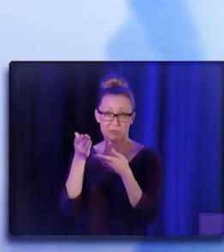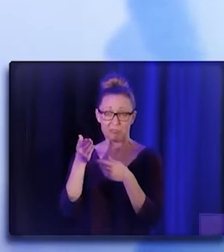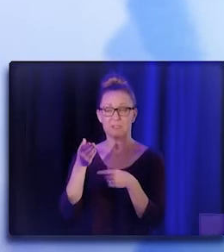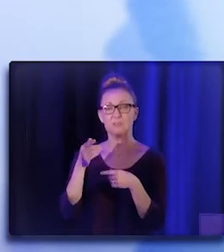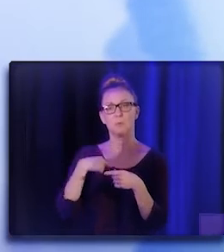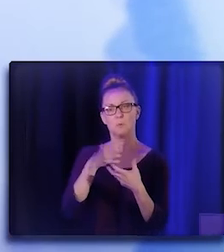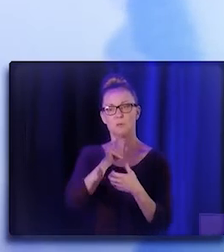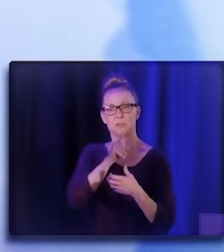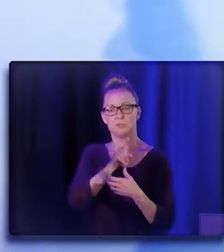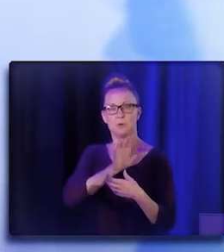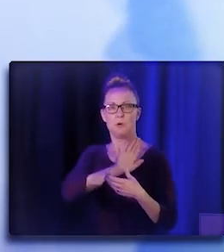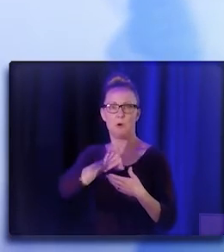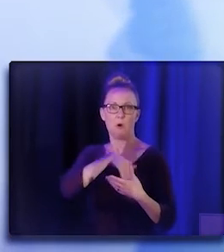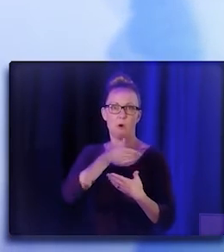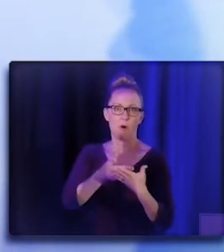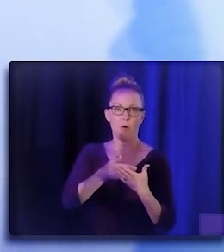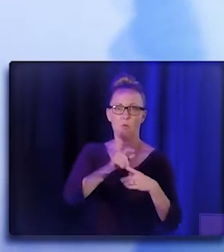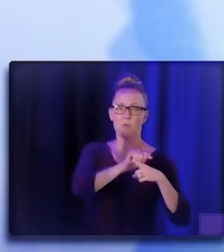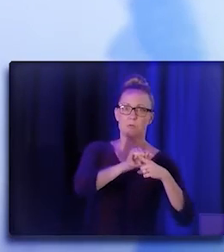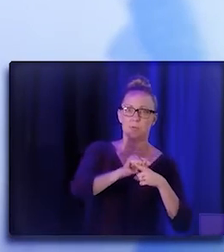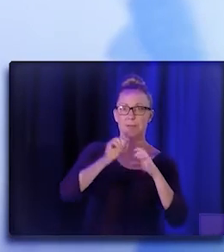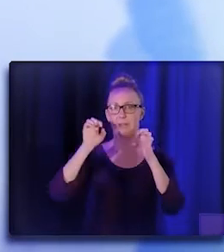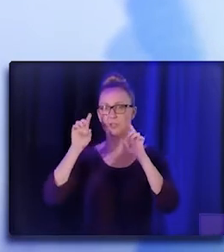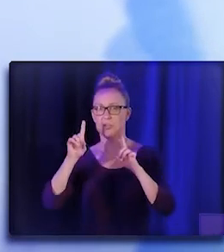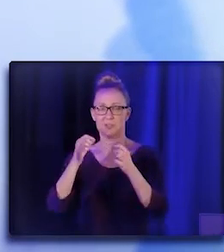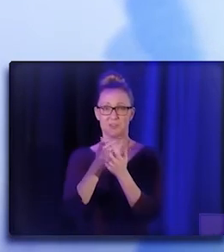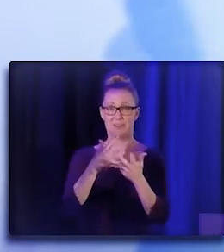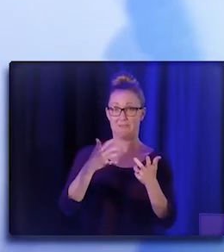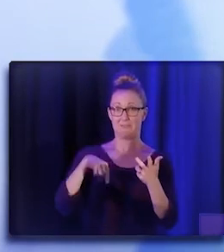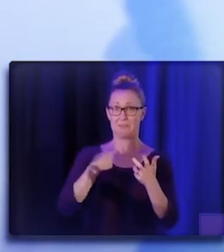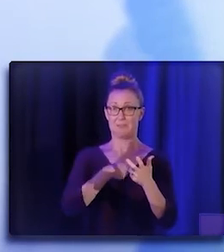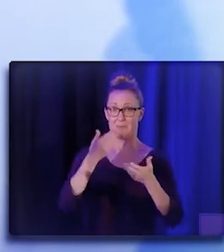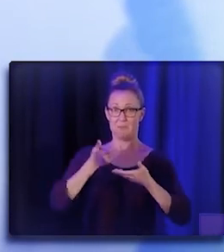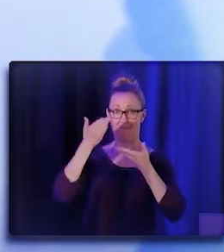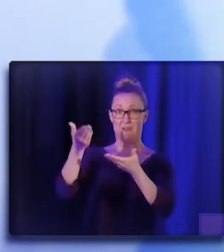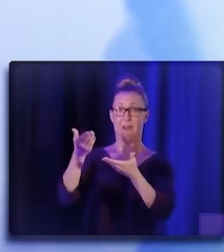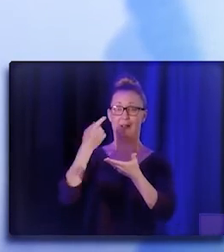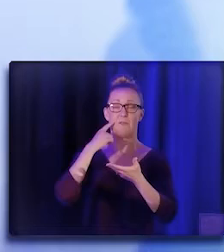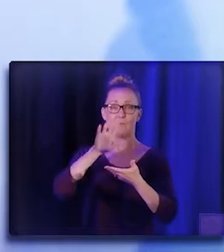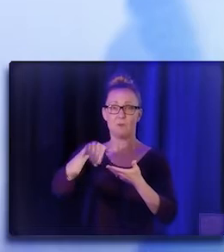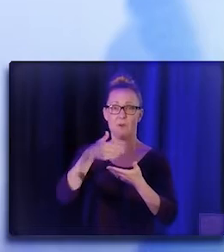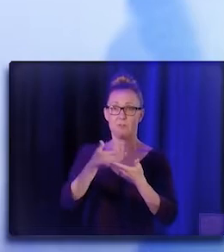and the education that's received in any of the resources that we're able to allocate